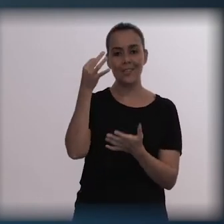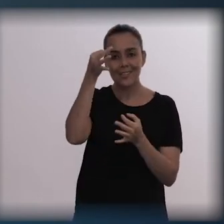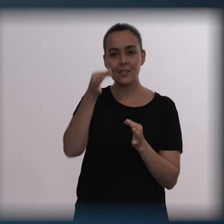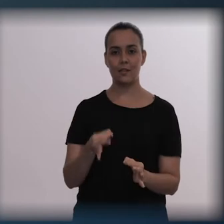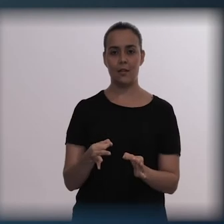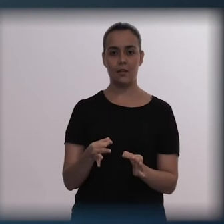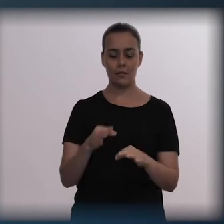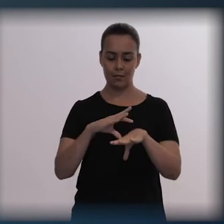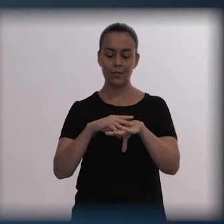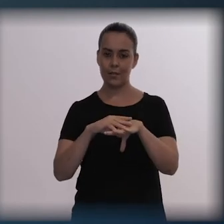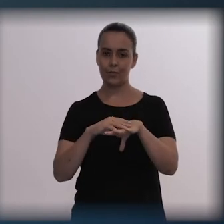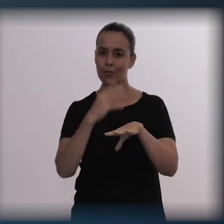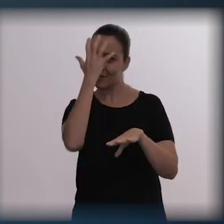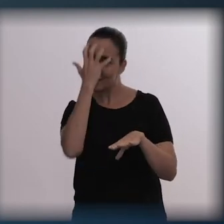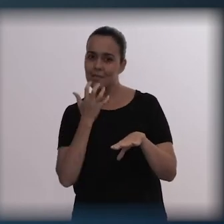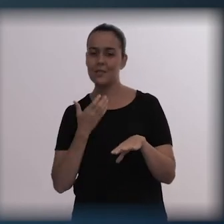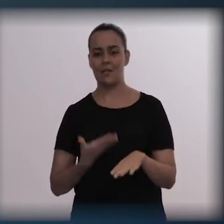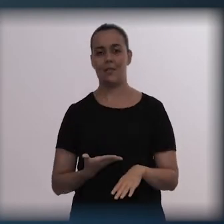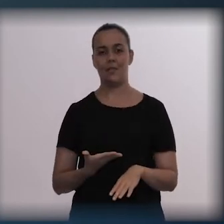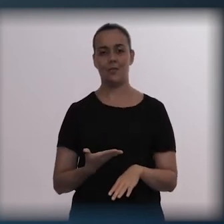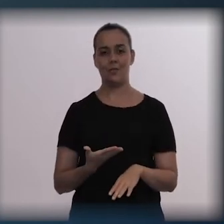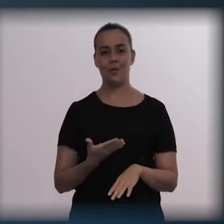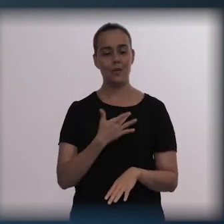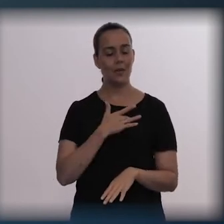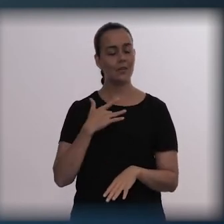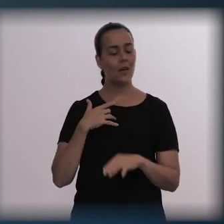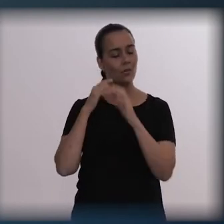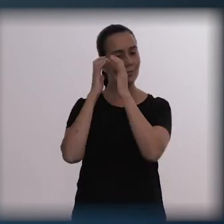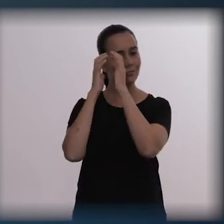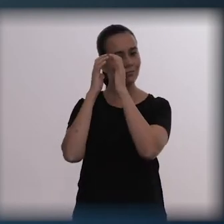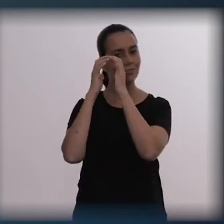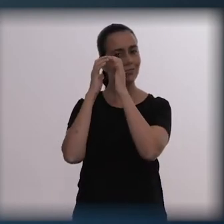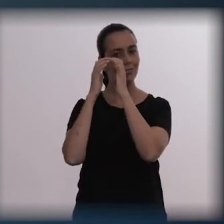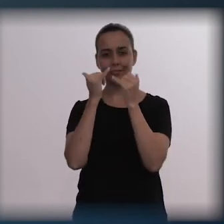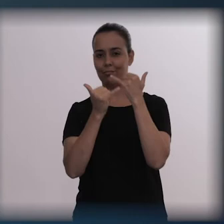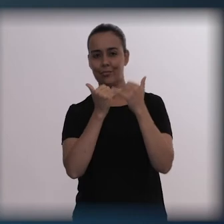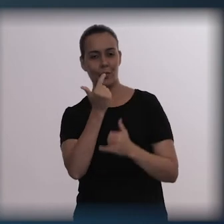mental health issues have today. Depression is currently one of the